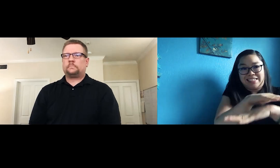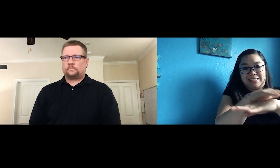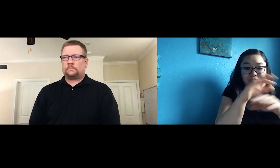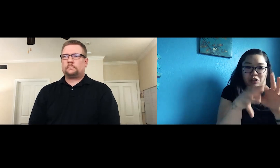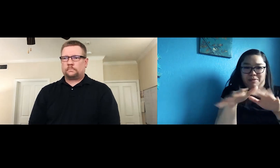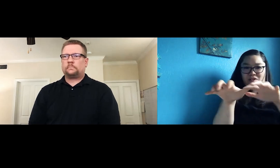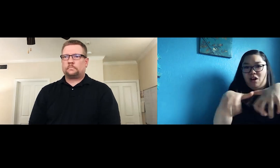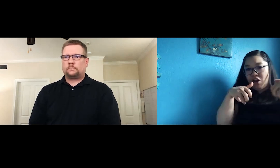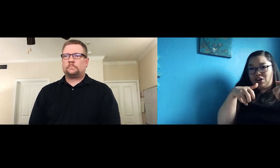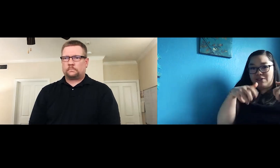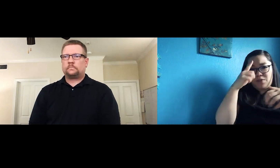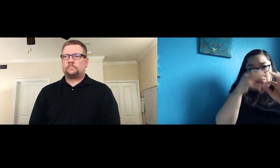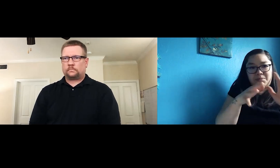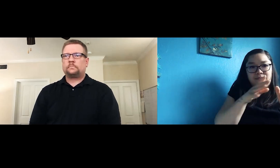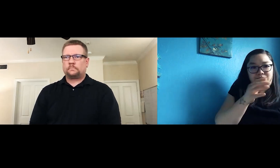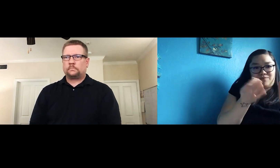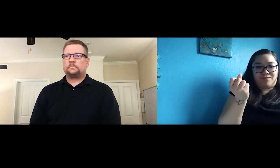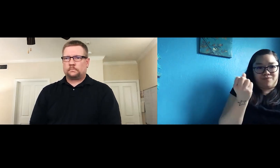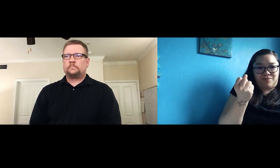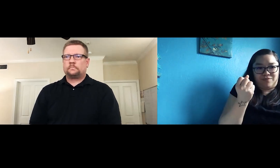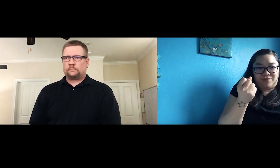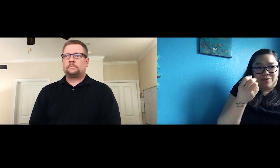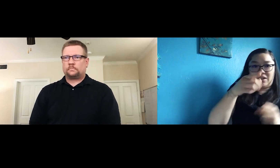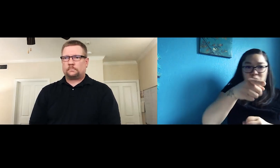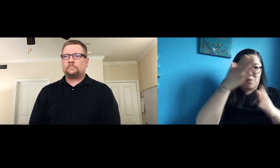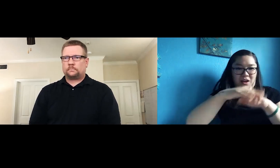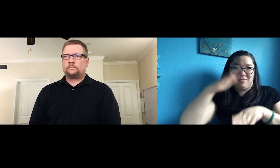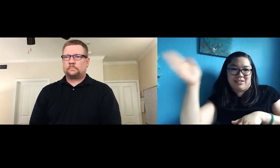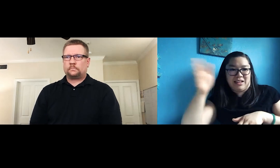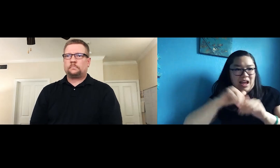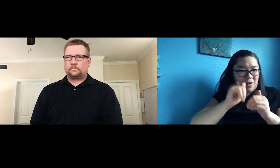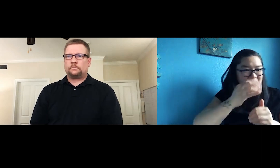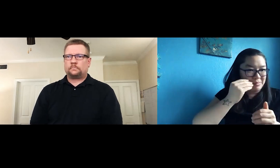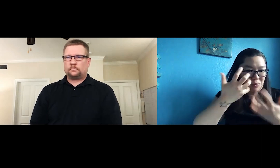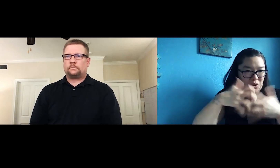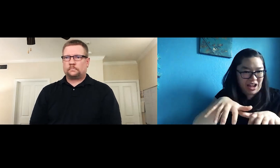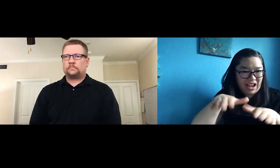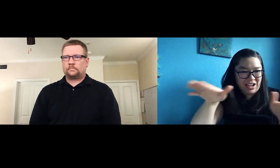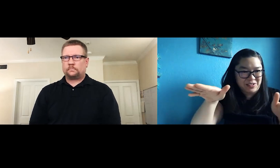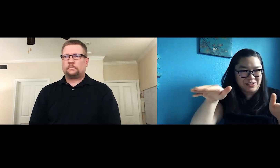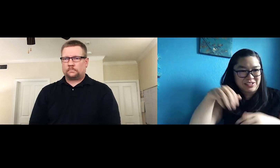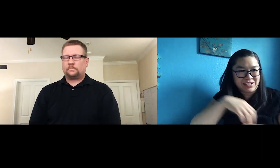for the interpreters for the audience. How did that experience work out?